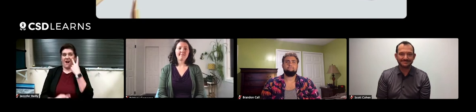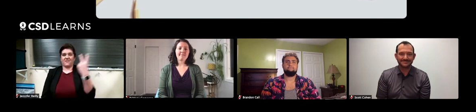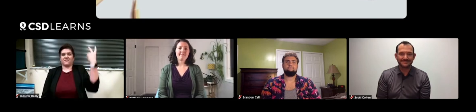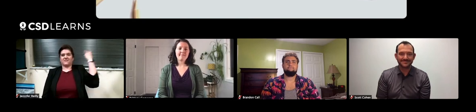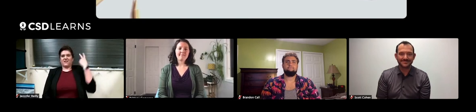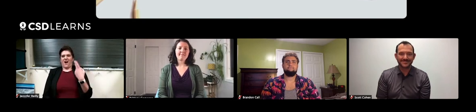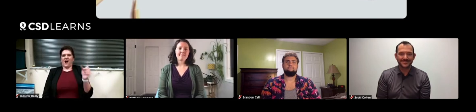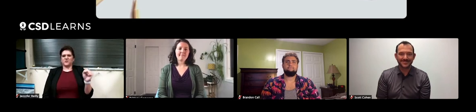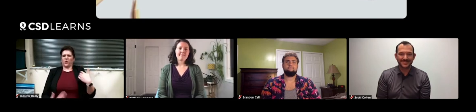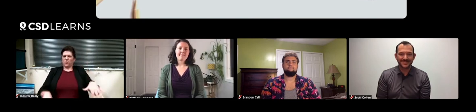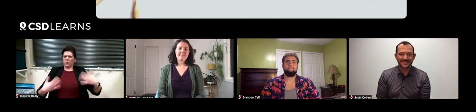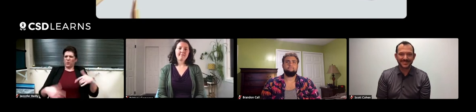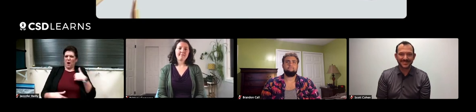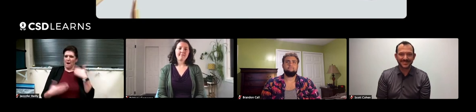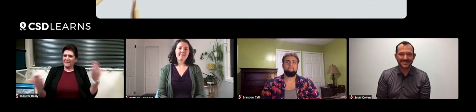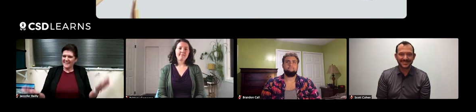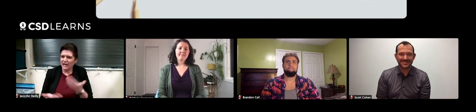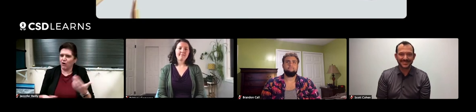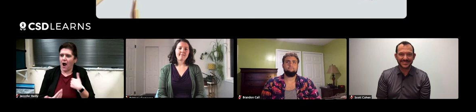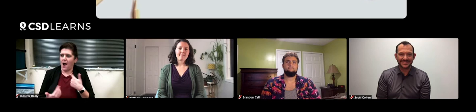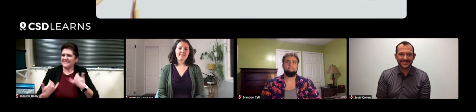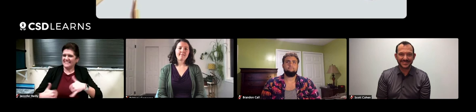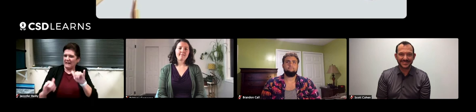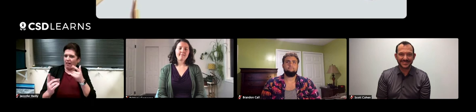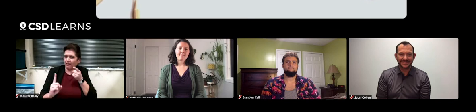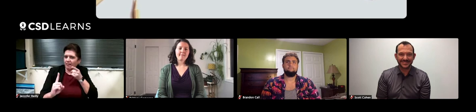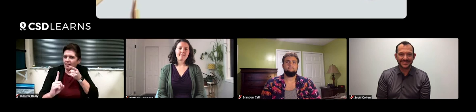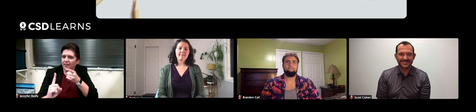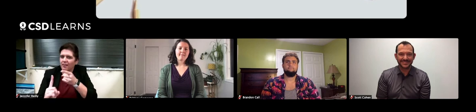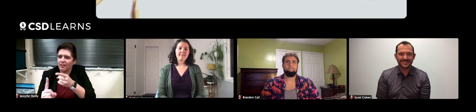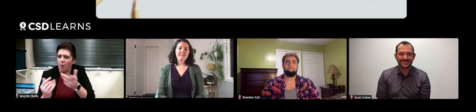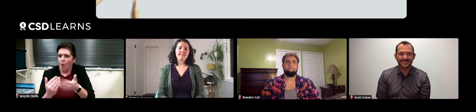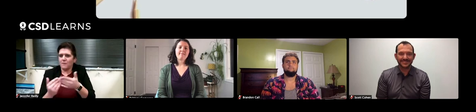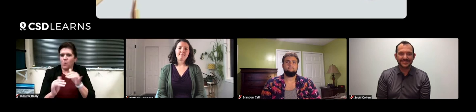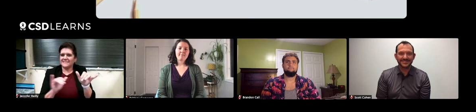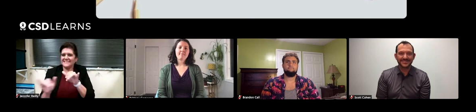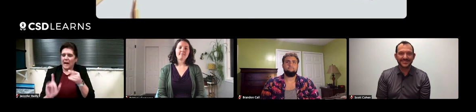Looking back at that first experience that brought me here, I've realized I had this goal